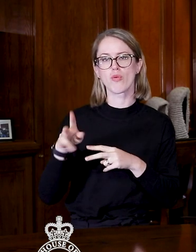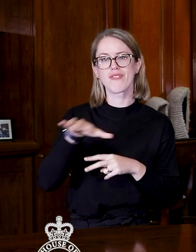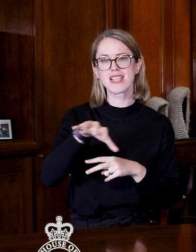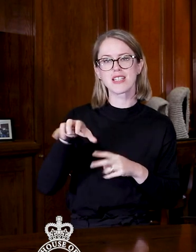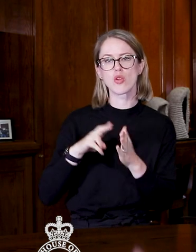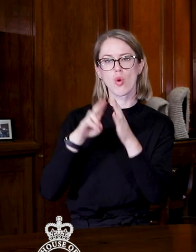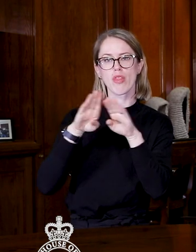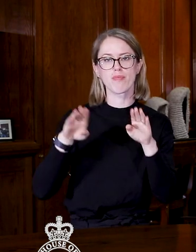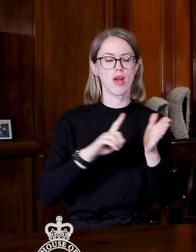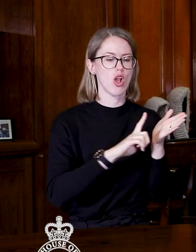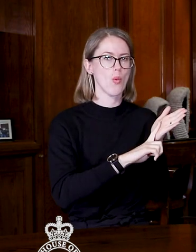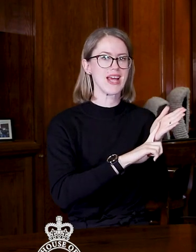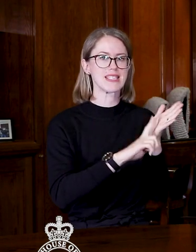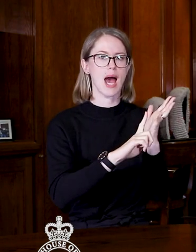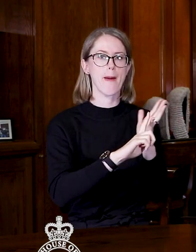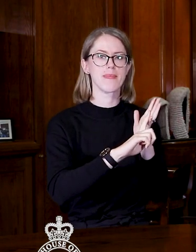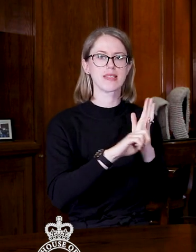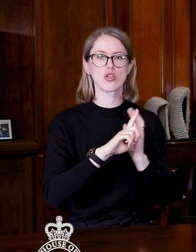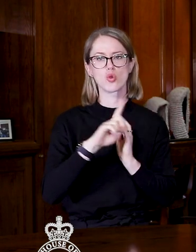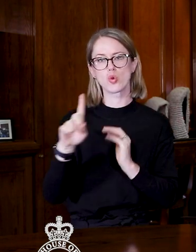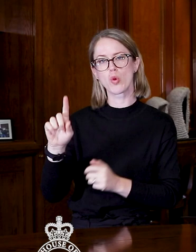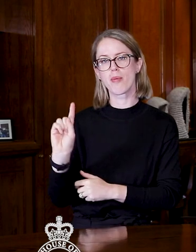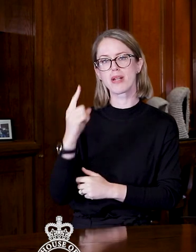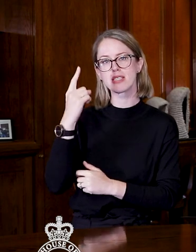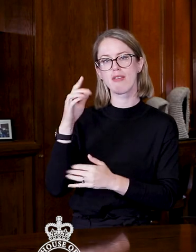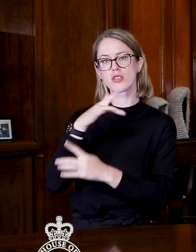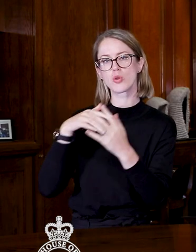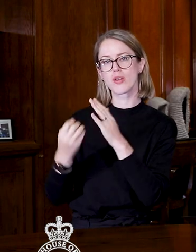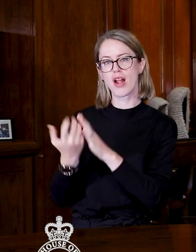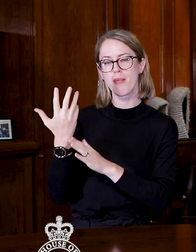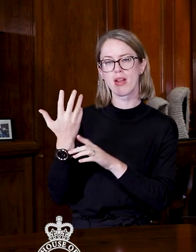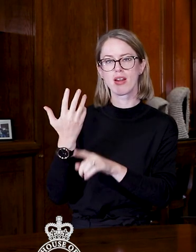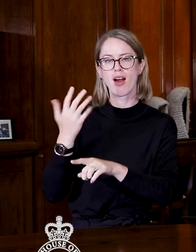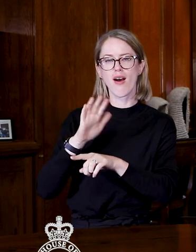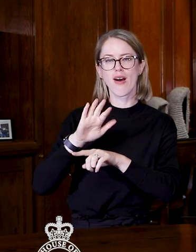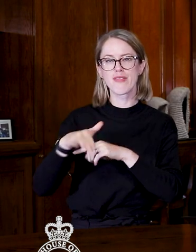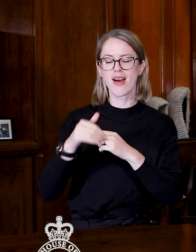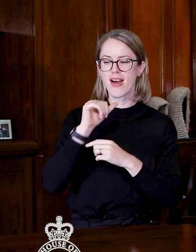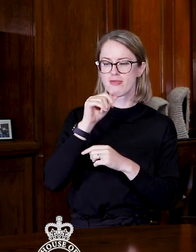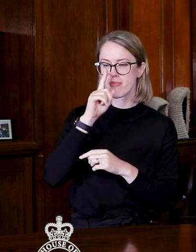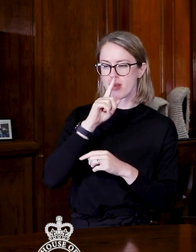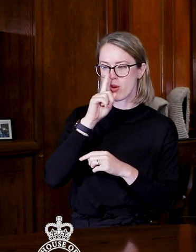Hon Louise Upston to the Minister for Social Development about whether people, all the